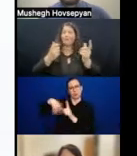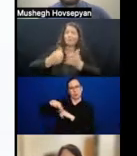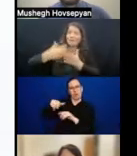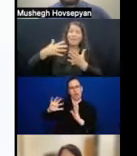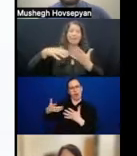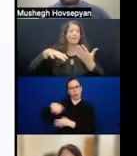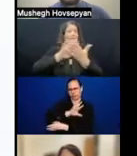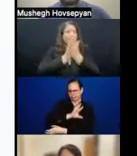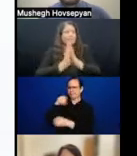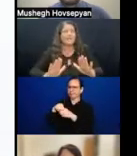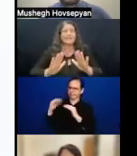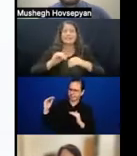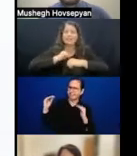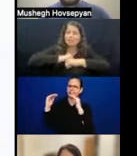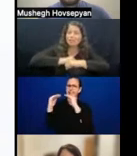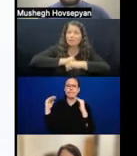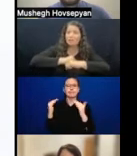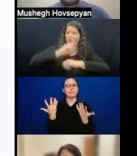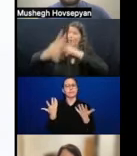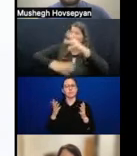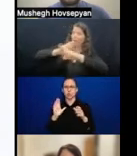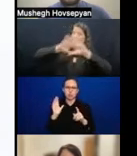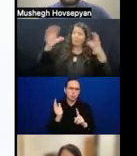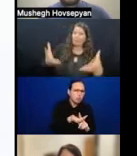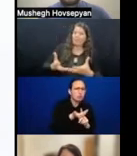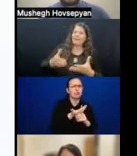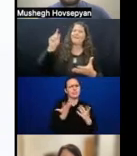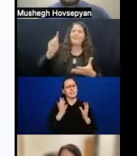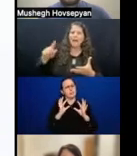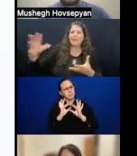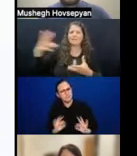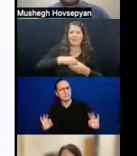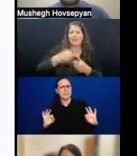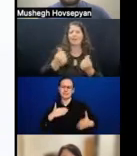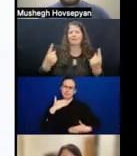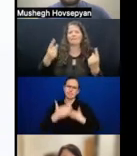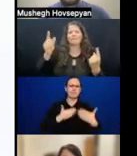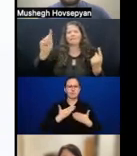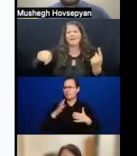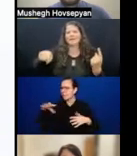and regional level, we need to be including everyone. We need to be moving forward on a path of democracy.